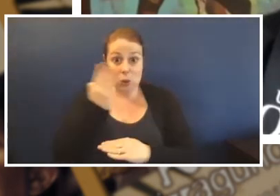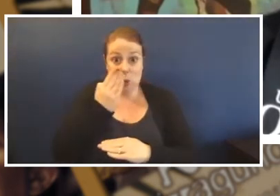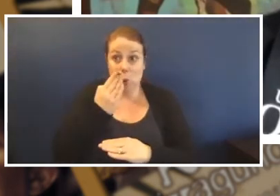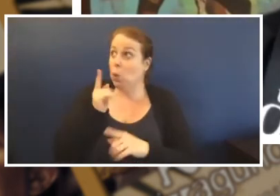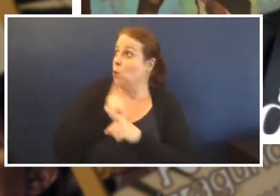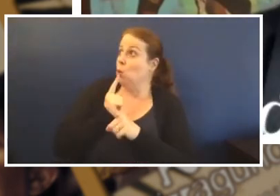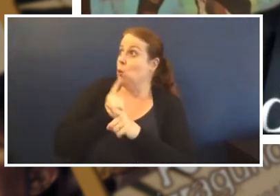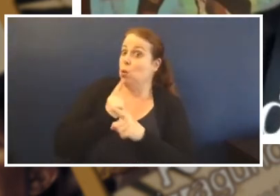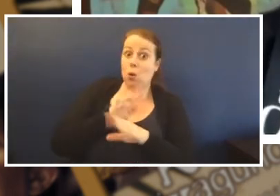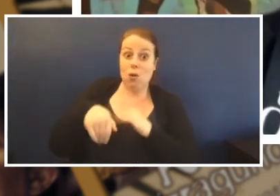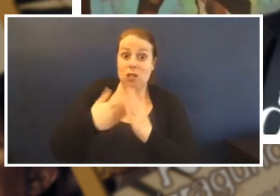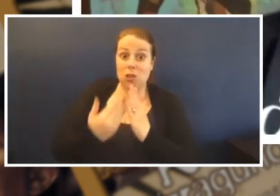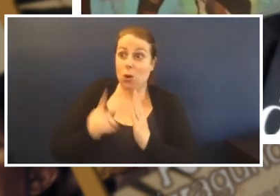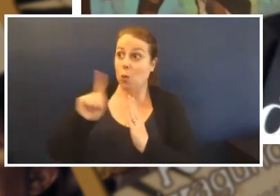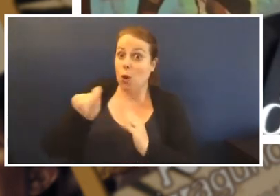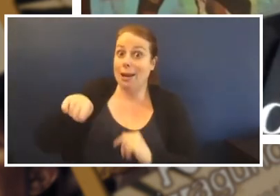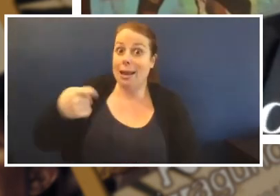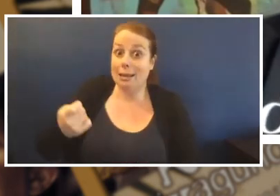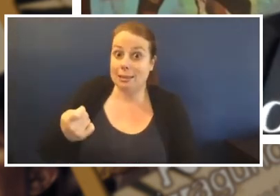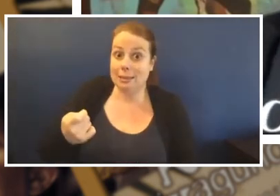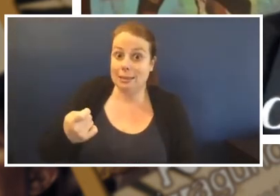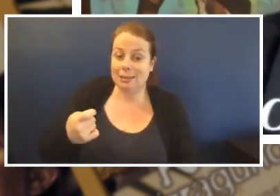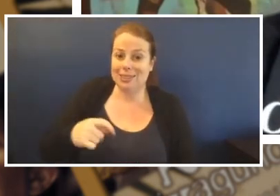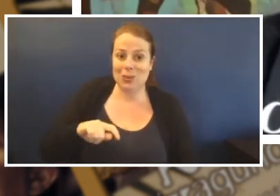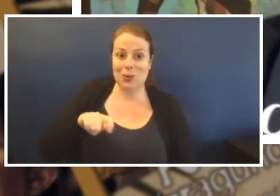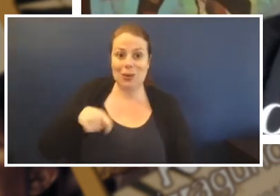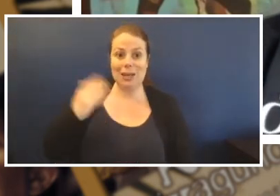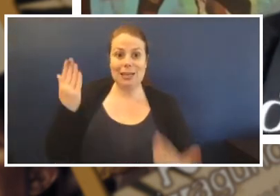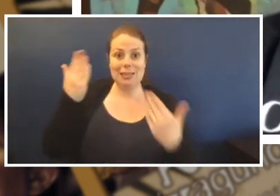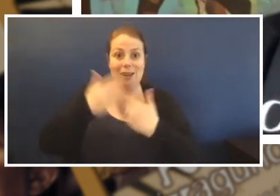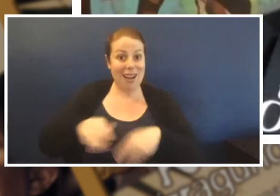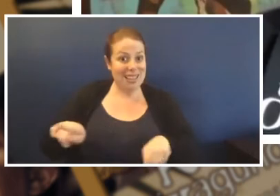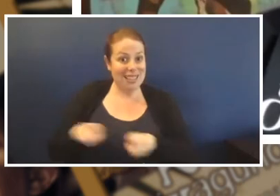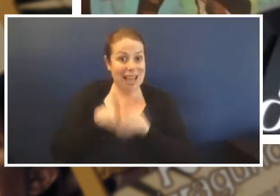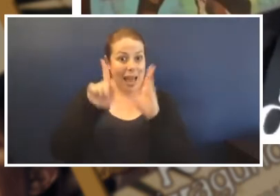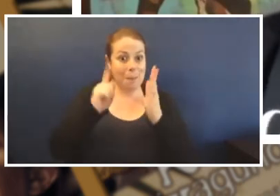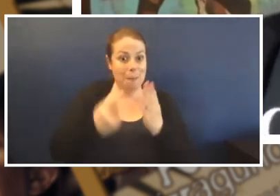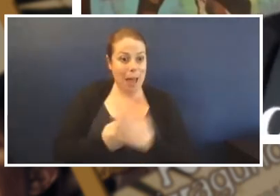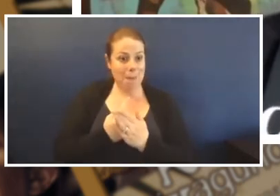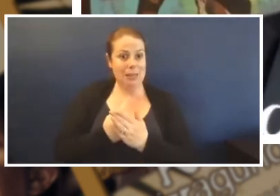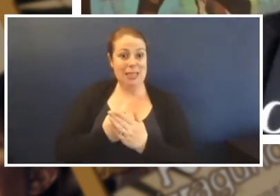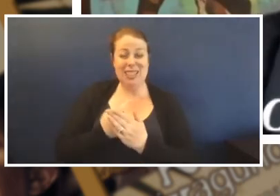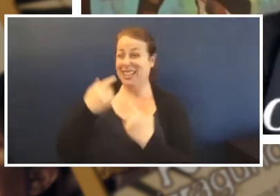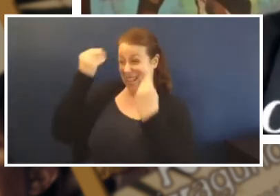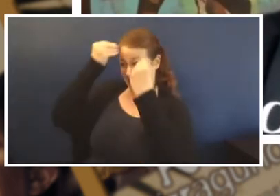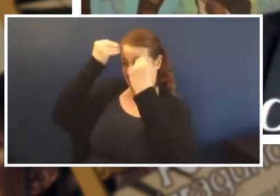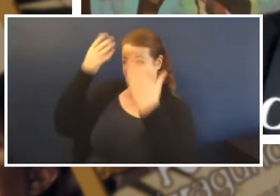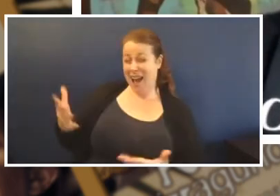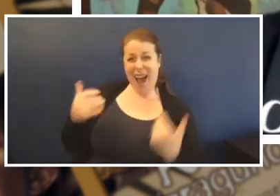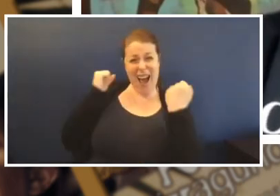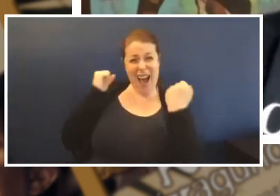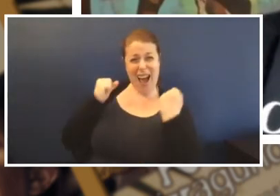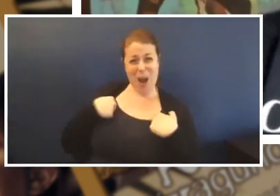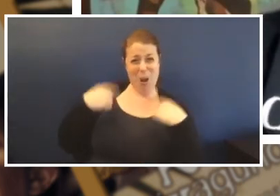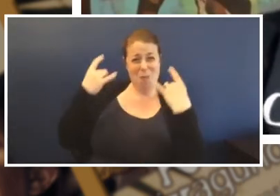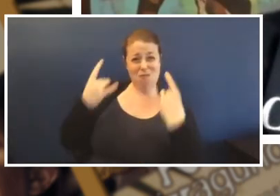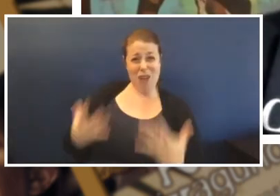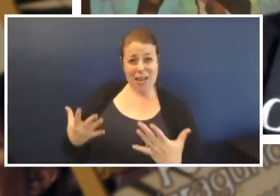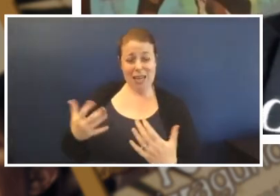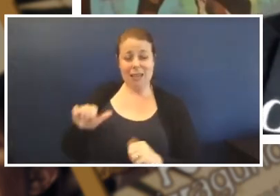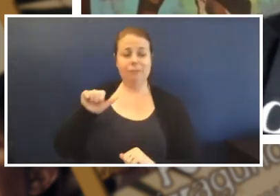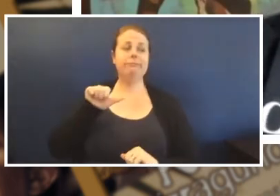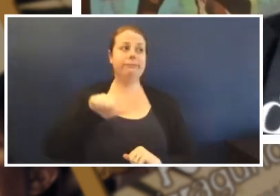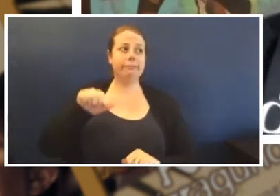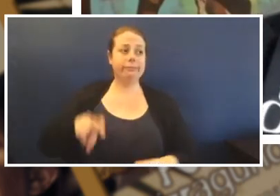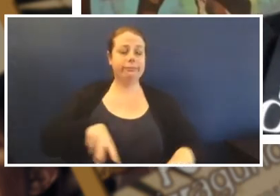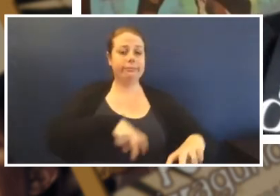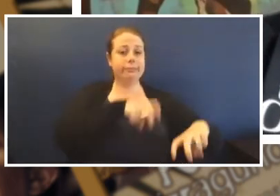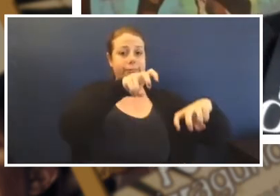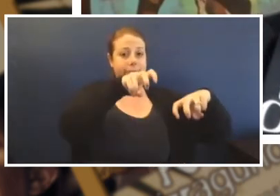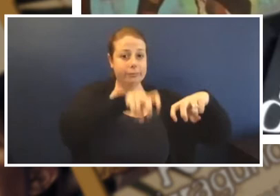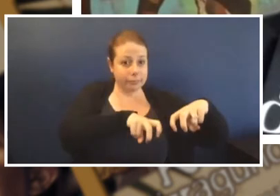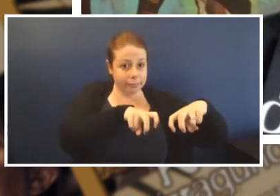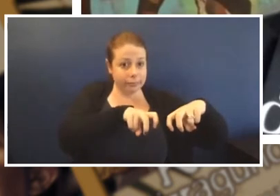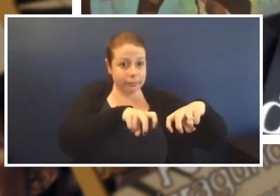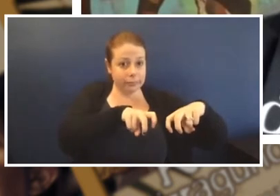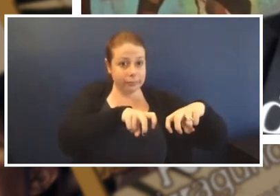So the next night same again, 'Boori ready?. Okay I'm coming sit down and be able to tell her the next bit.